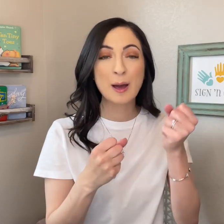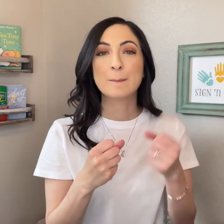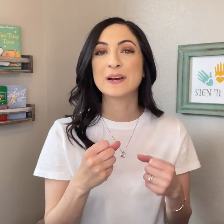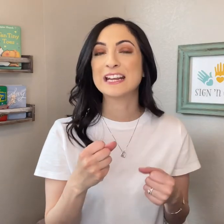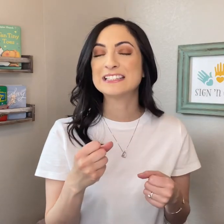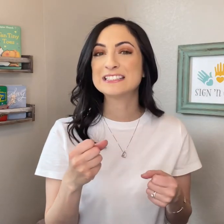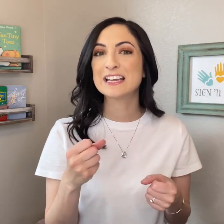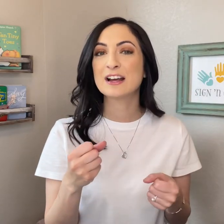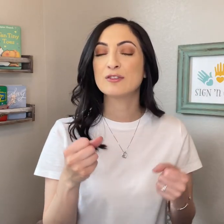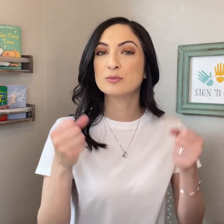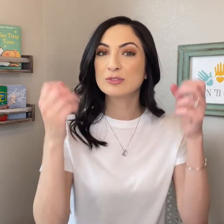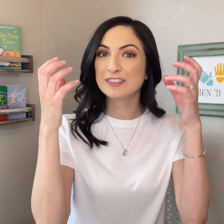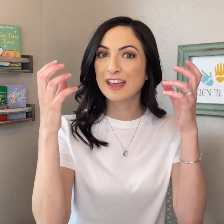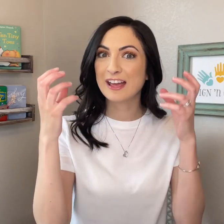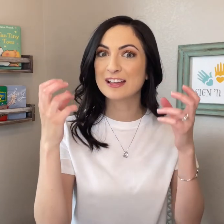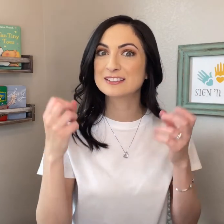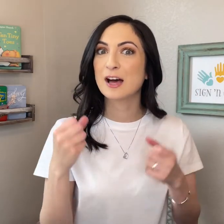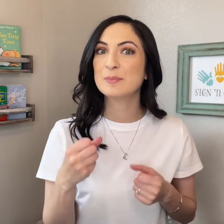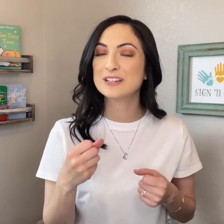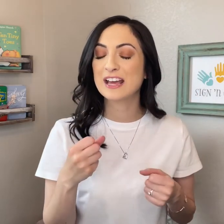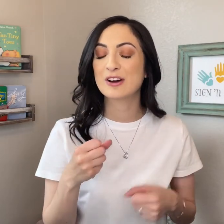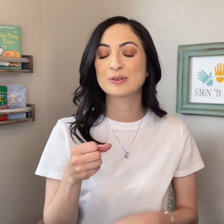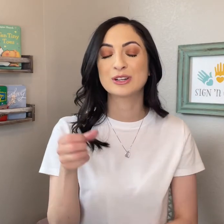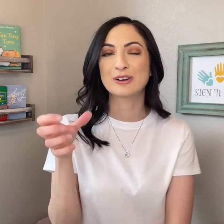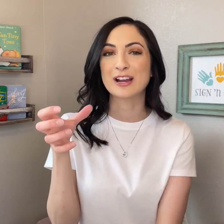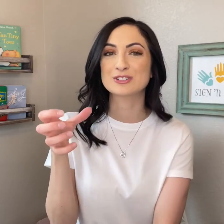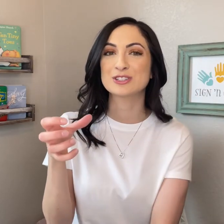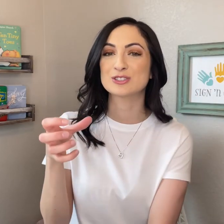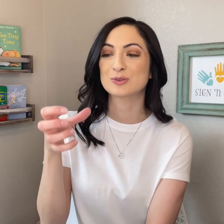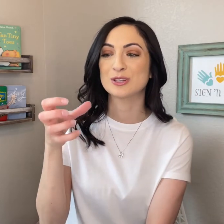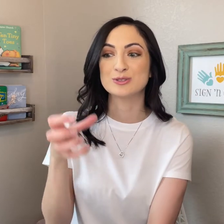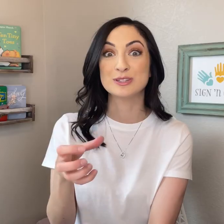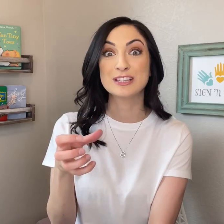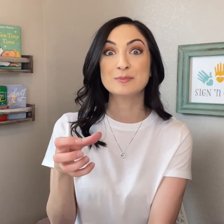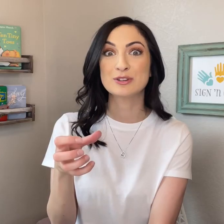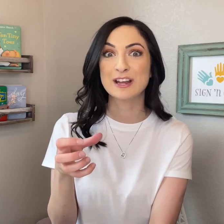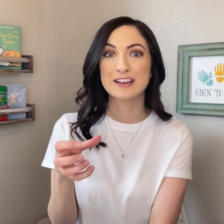but instead of moving the hands up and down, you're actually just going to keep your hand